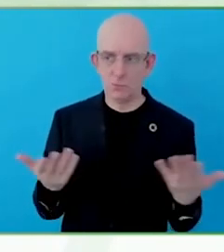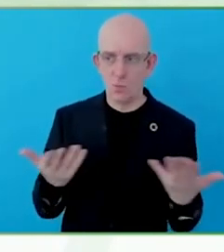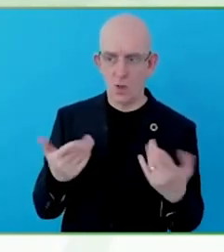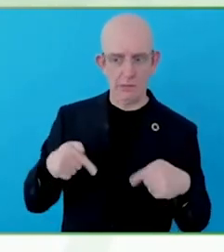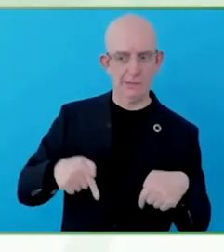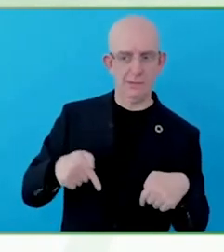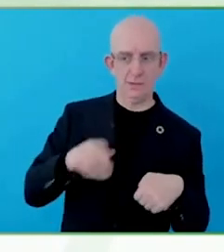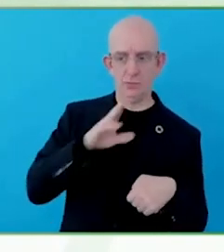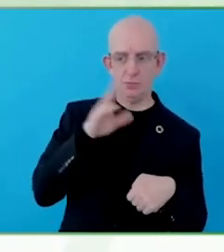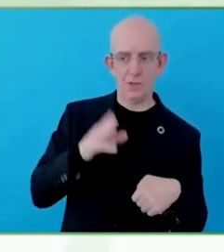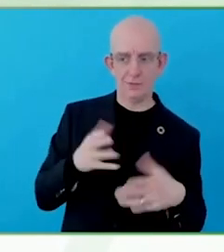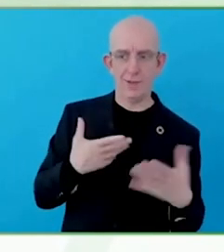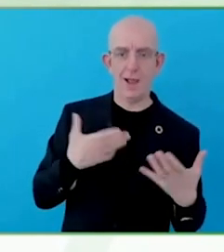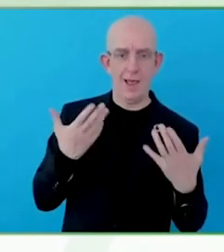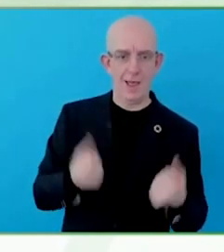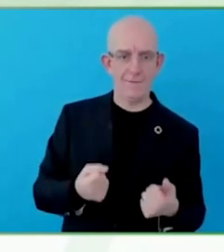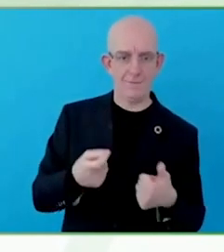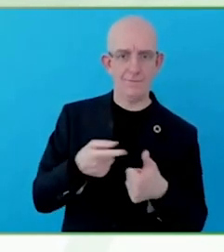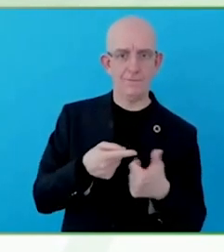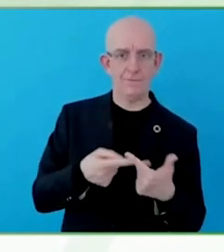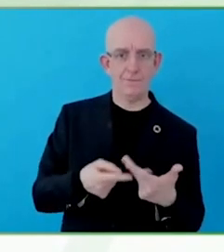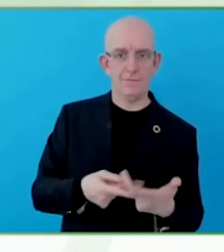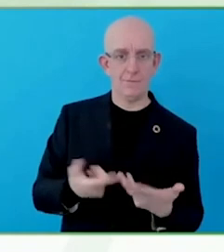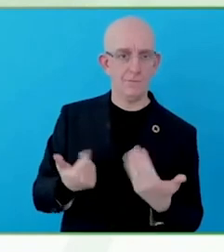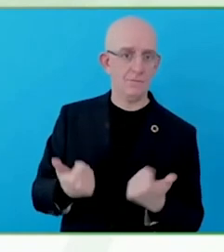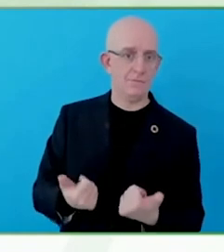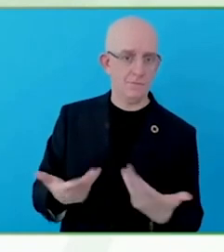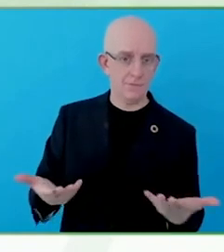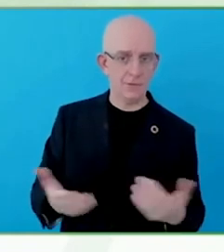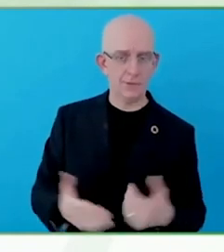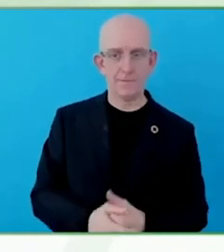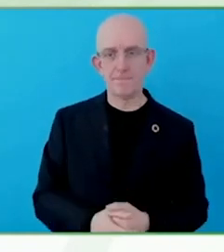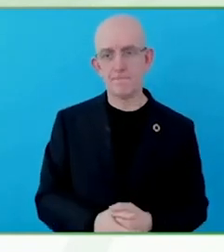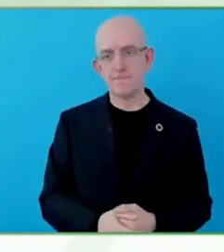And we can look at these applications, these initiatives. We think the Zero Project Conference is a great place for you